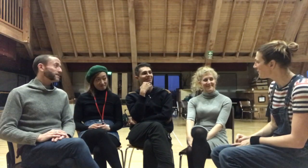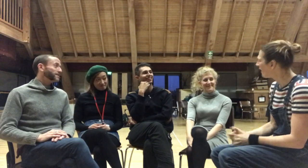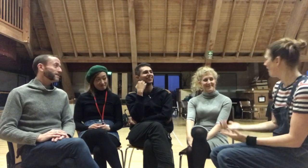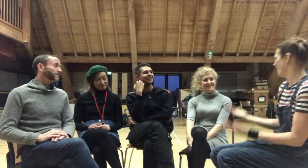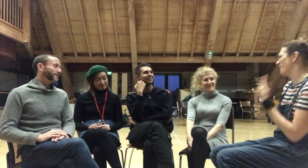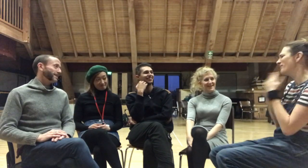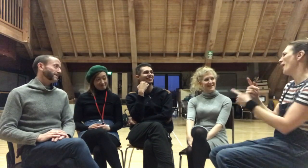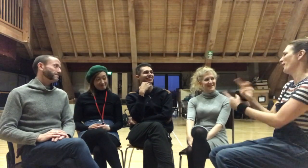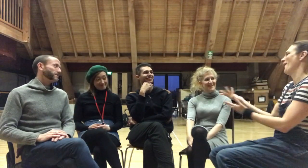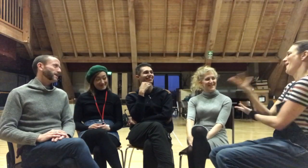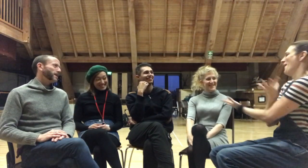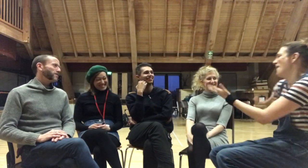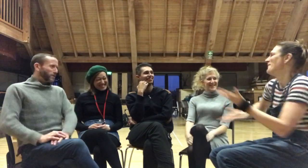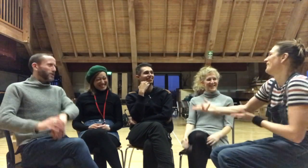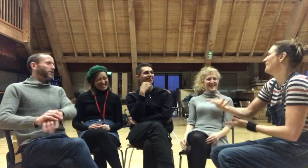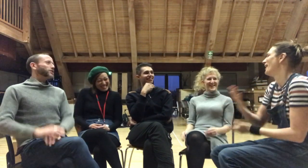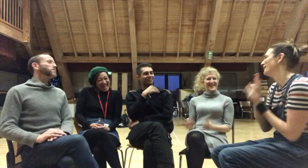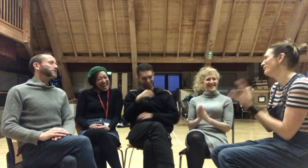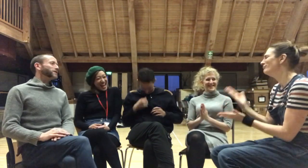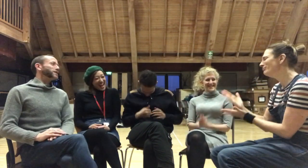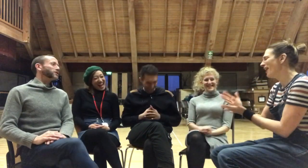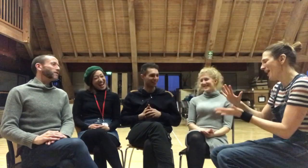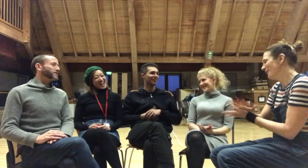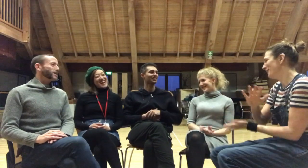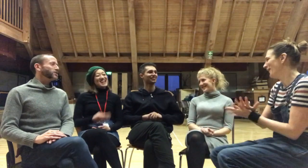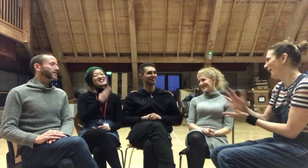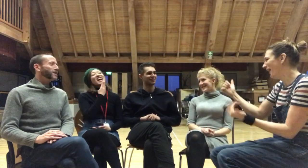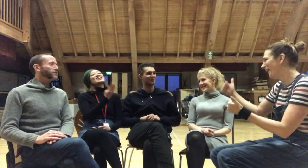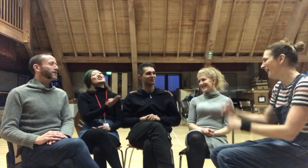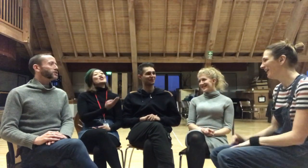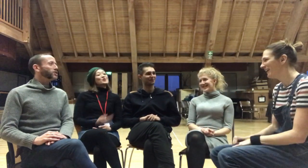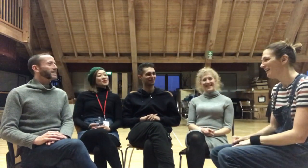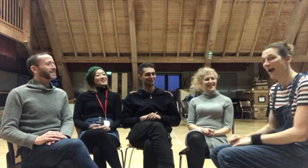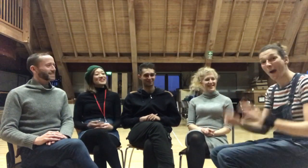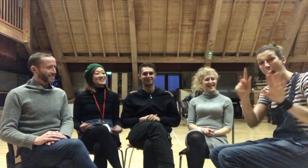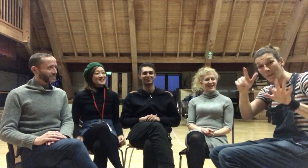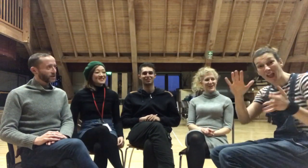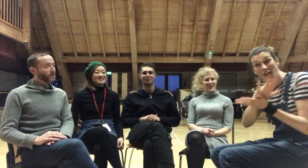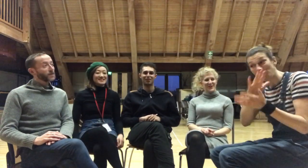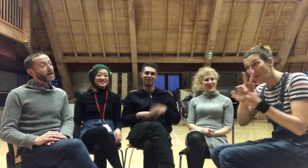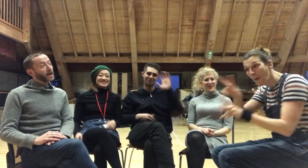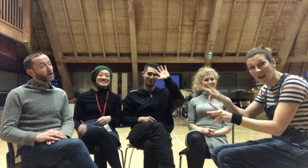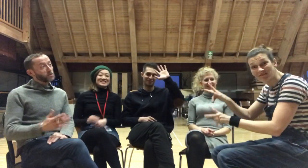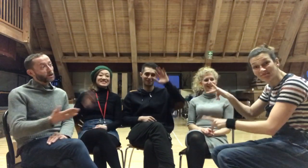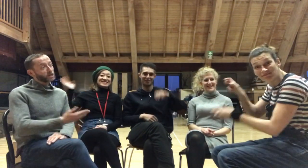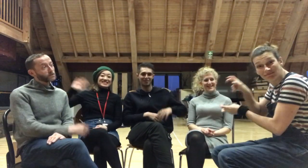Thank you guys so much for this little conversation today, I really enjoyed it.